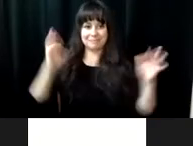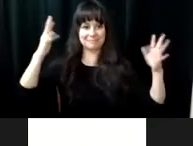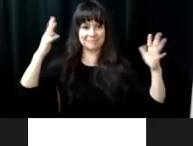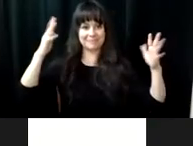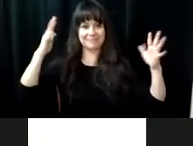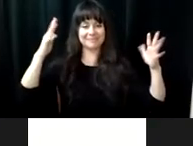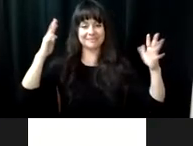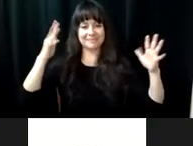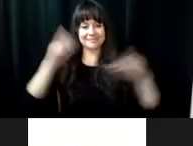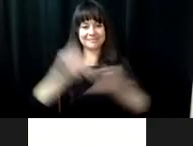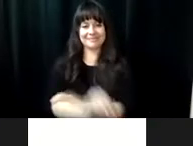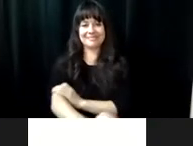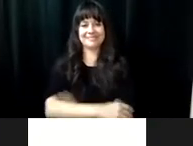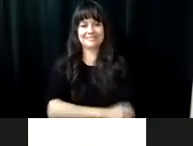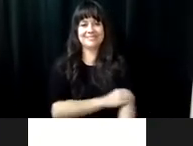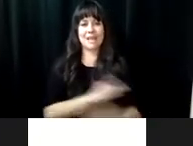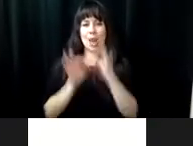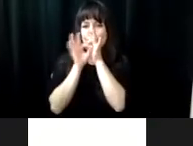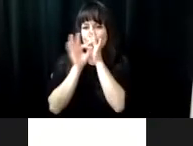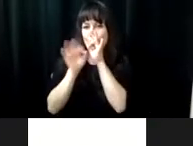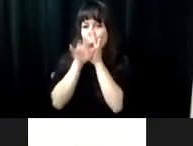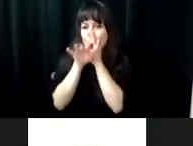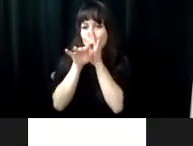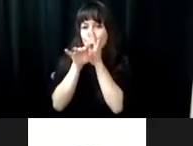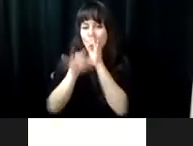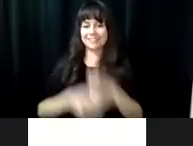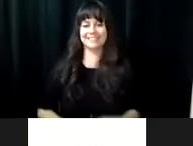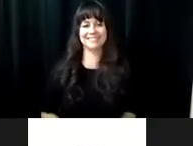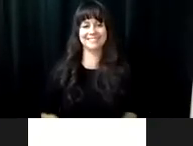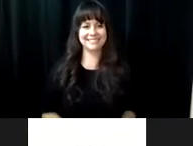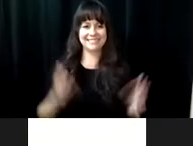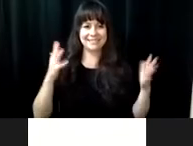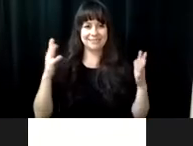VRCBVI from the 2021LIFE program